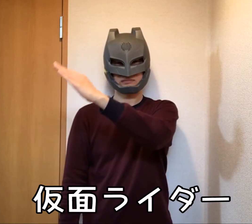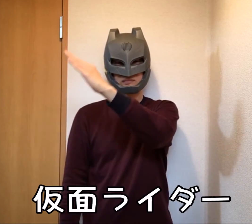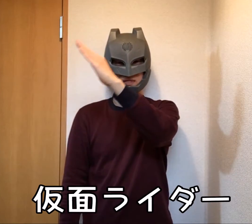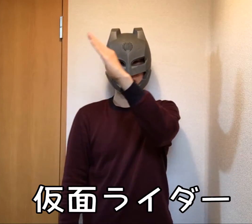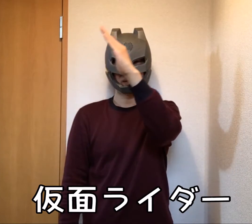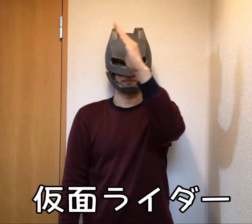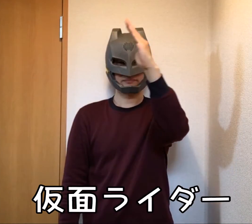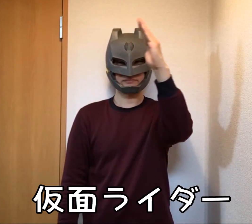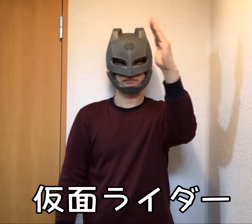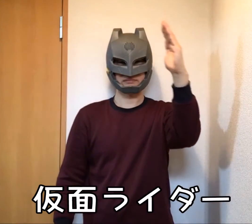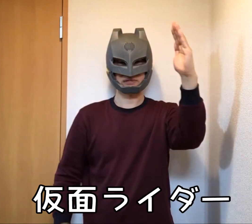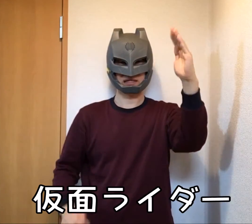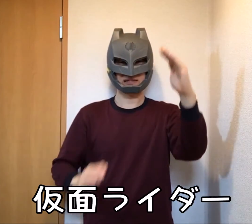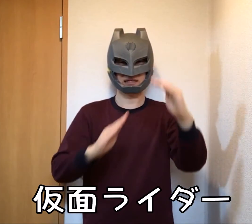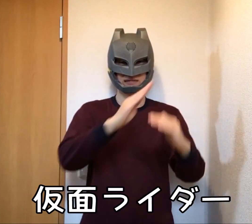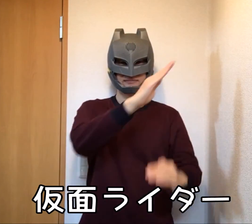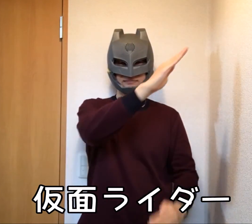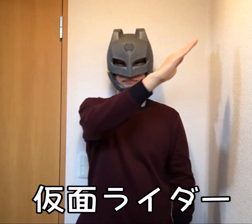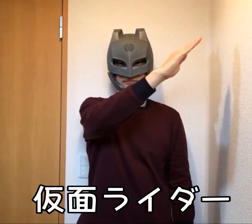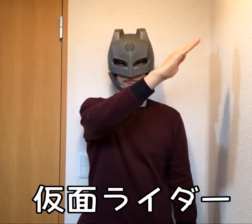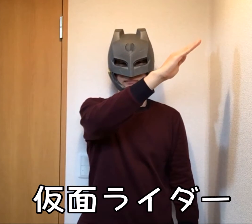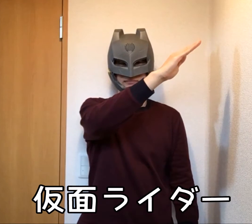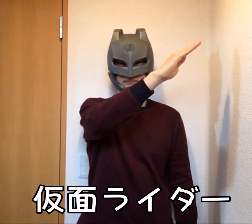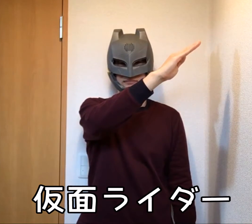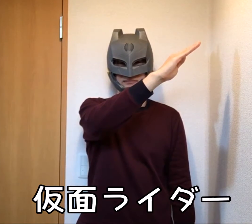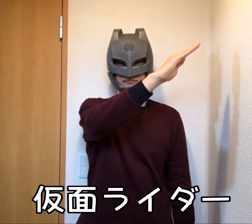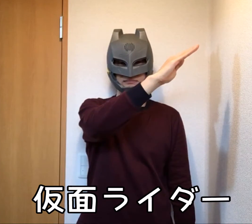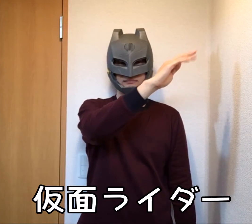Masked rider